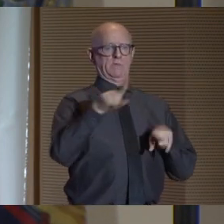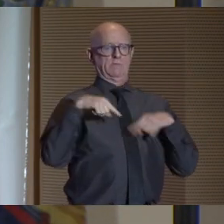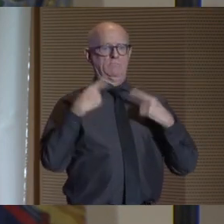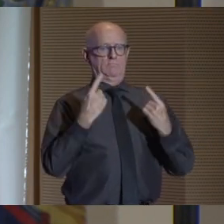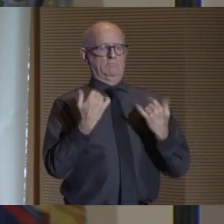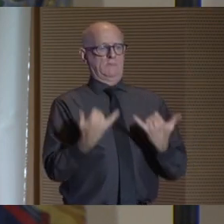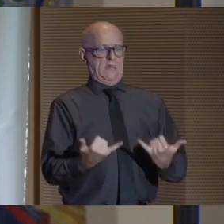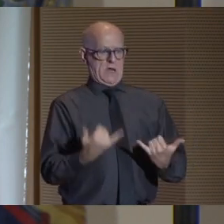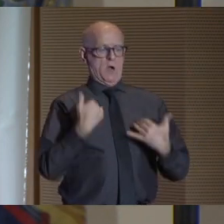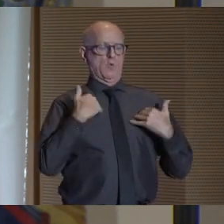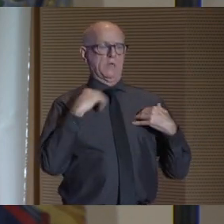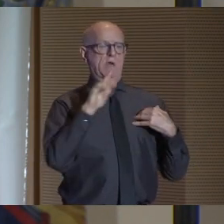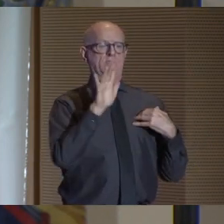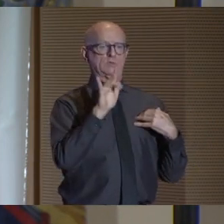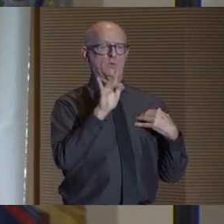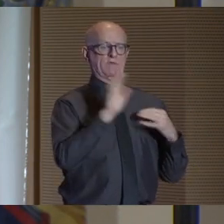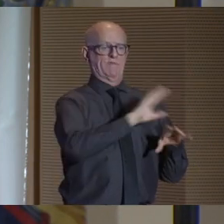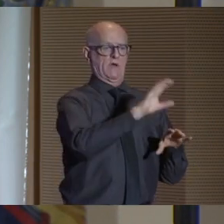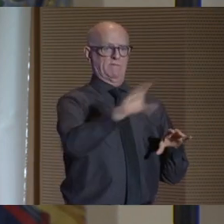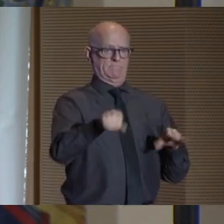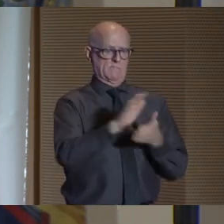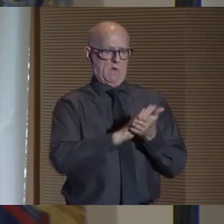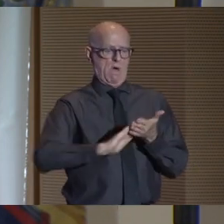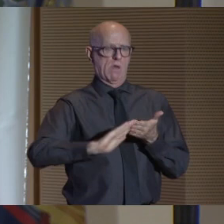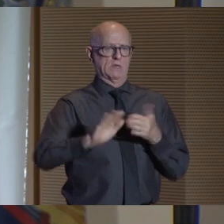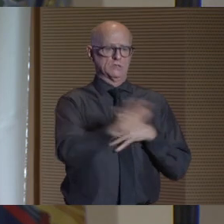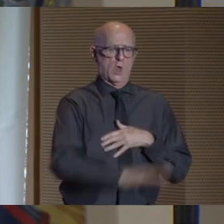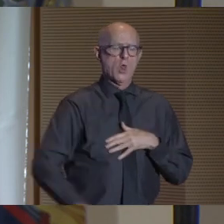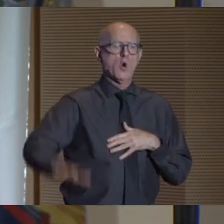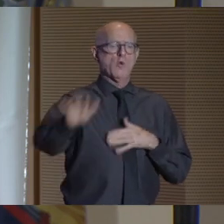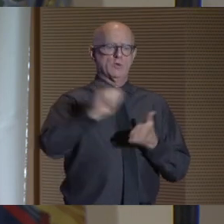25 colleges across all boroughs, all five boroughs,